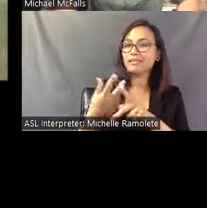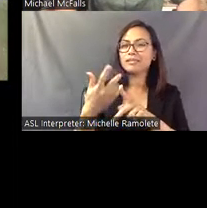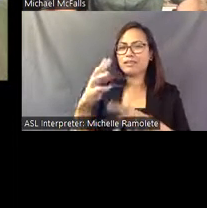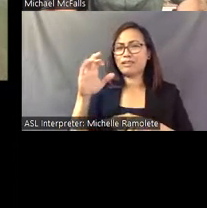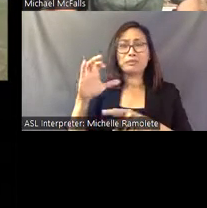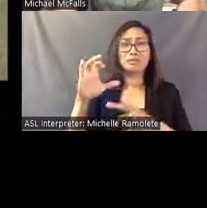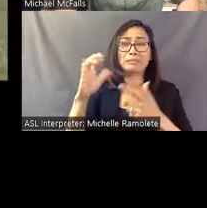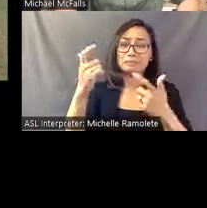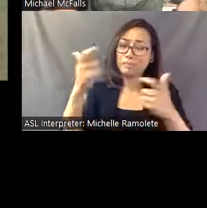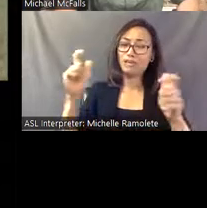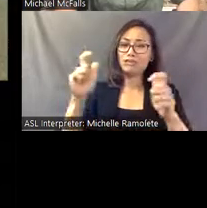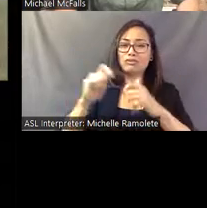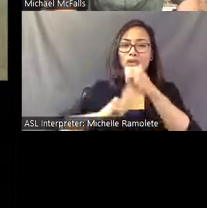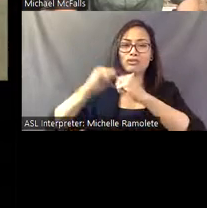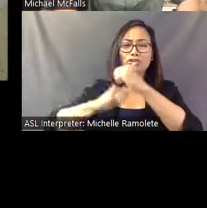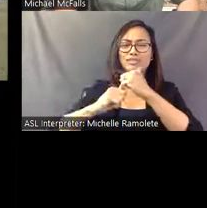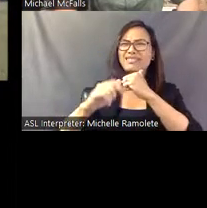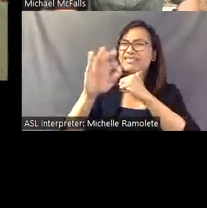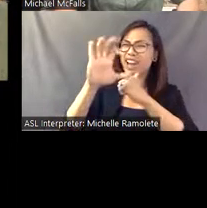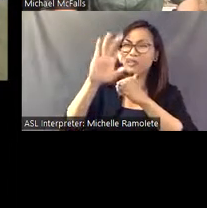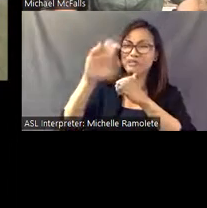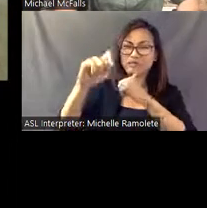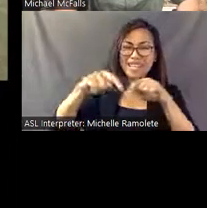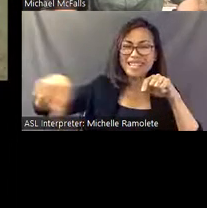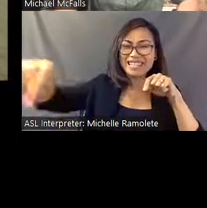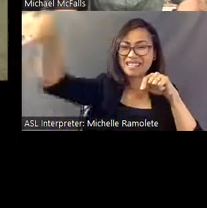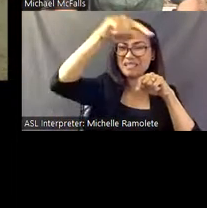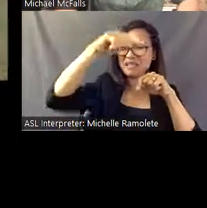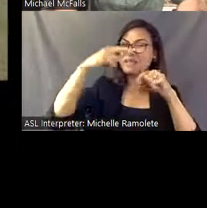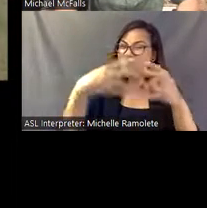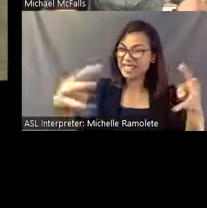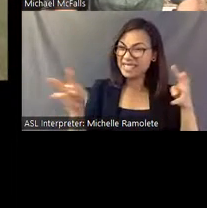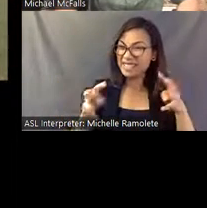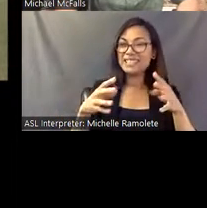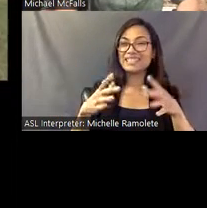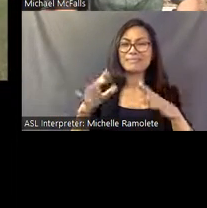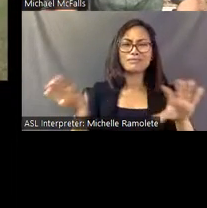of painted masonry fences, painted totems, decorative walkways, sculptures, hammered